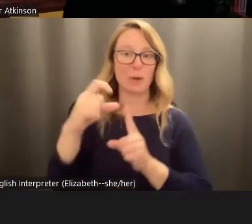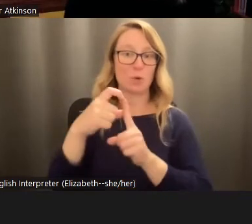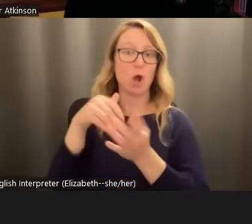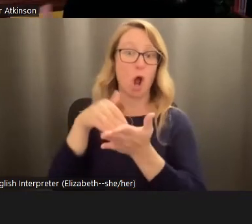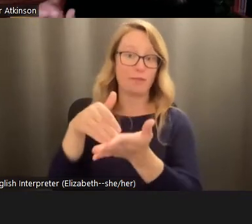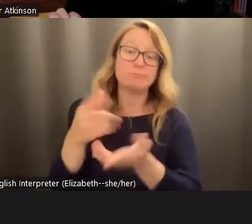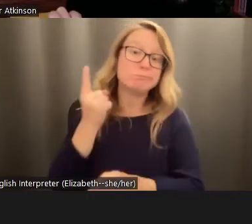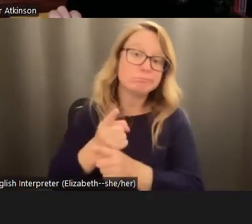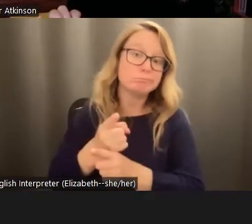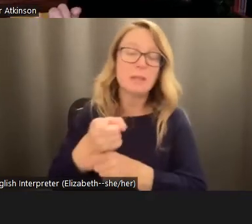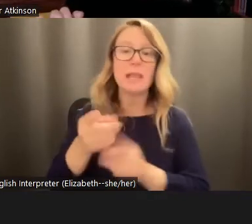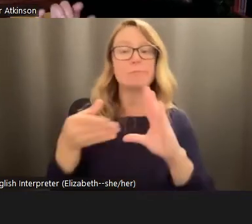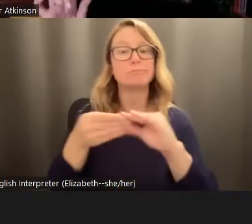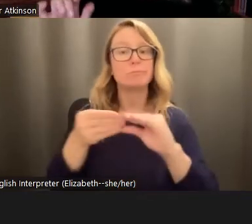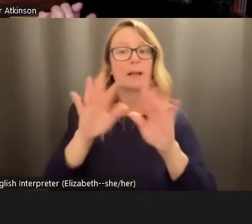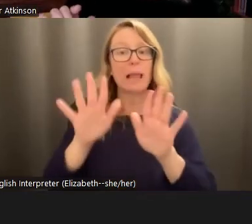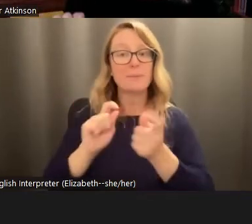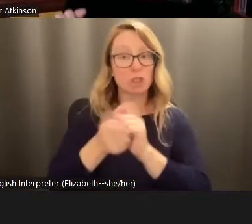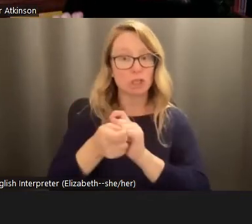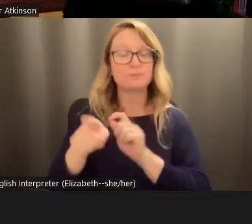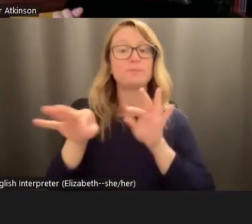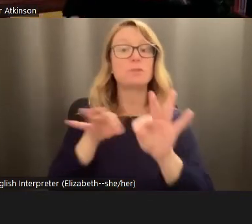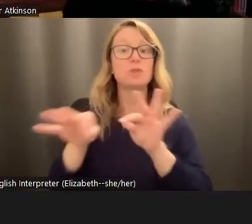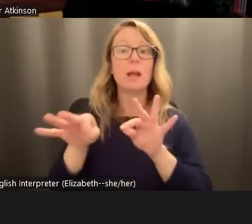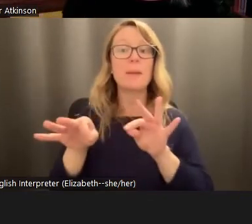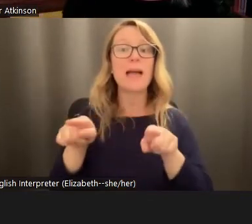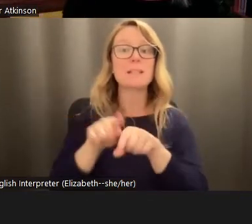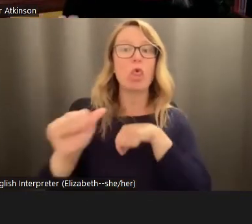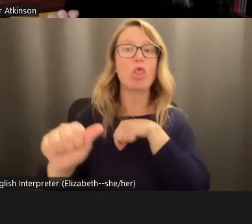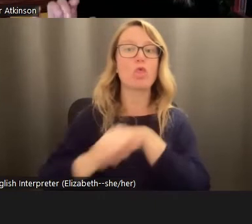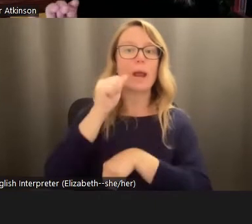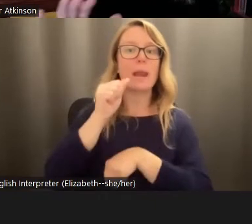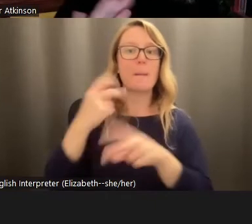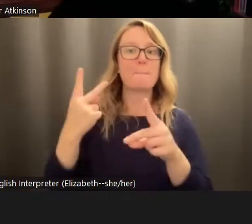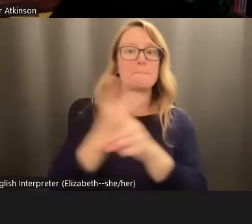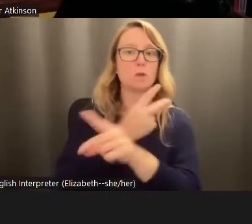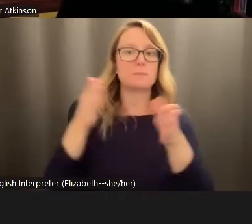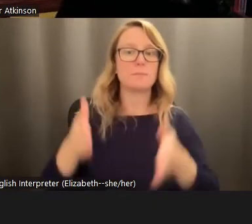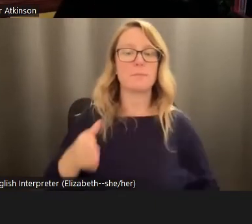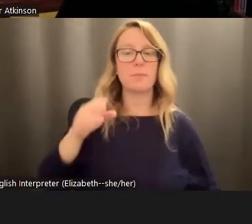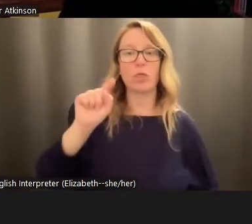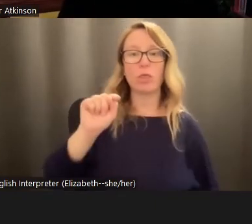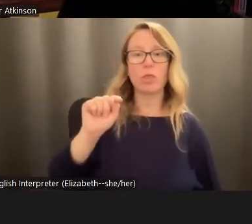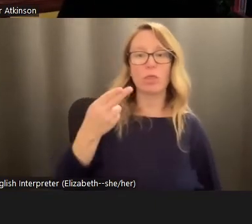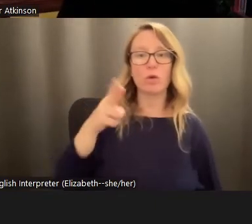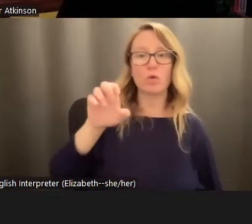they talk about climate change. They describe it as a threat multiplier, so that we have all of these social problems,